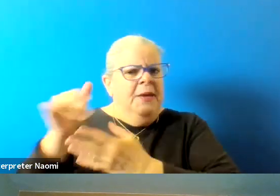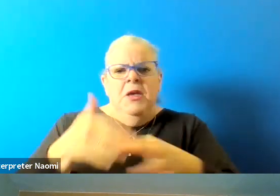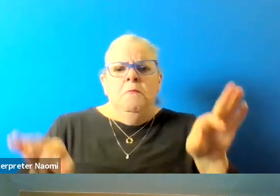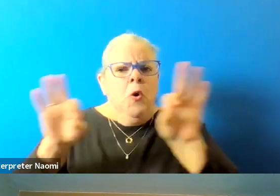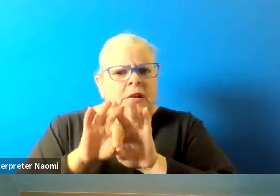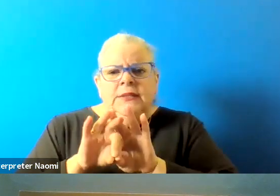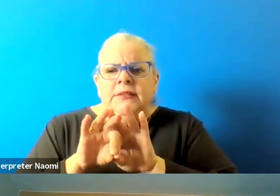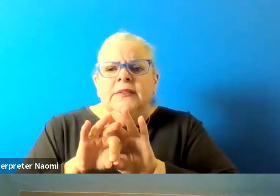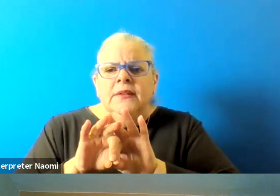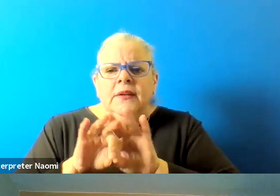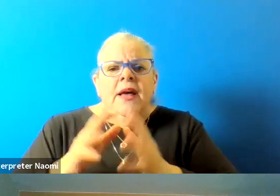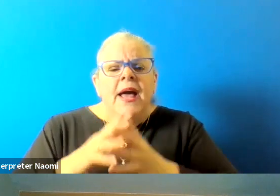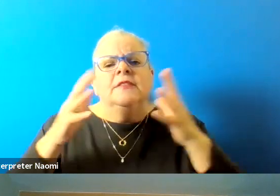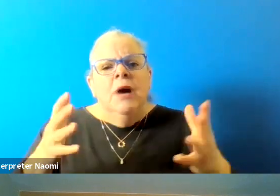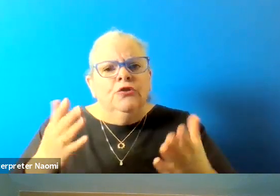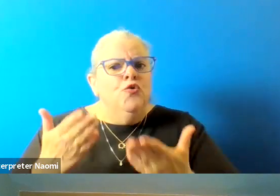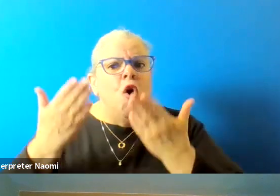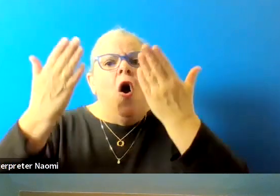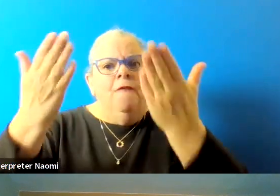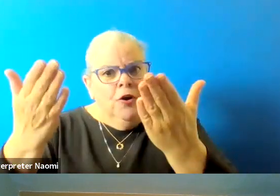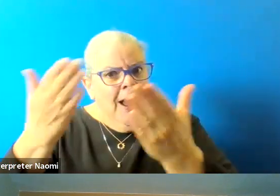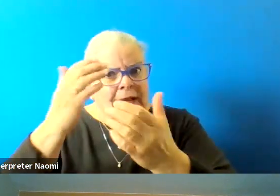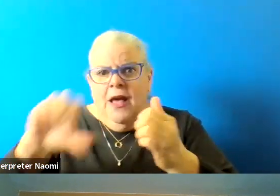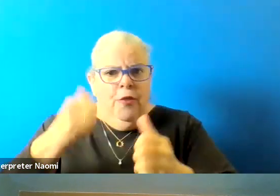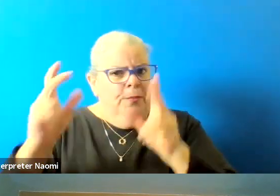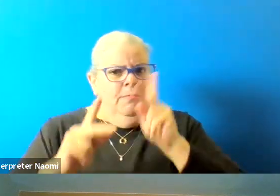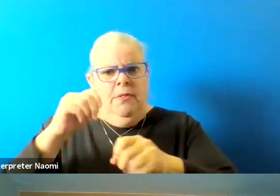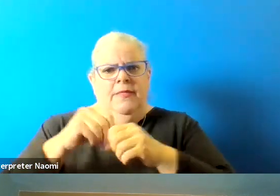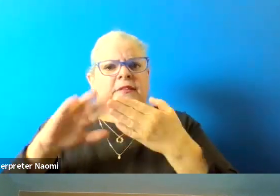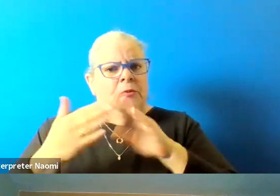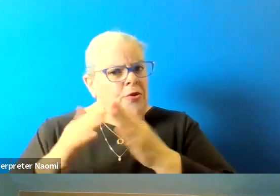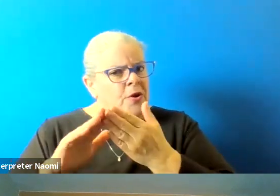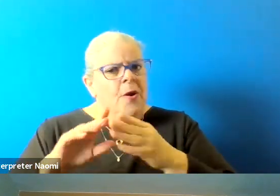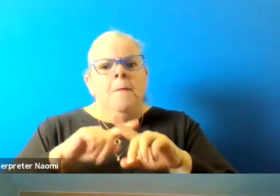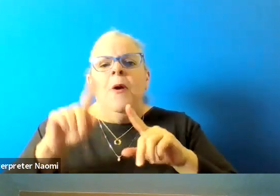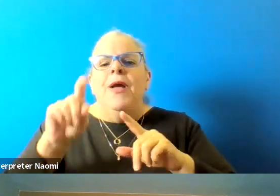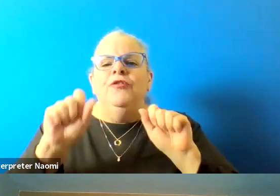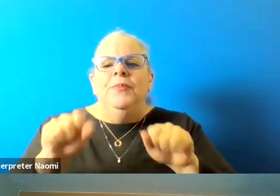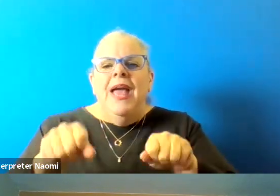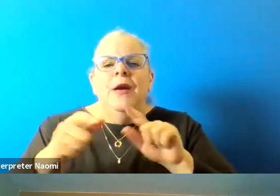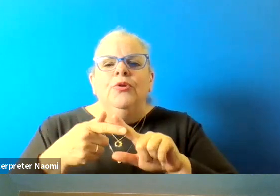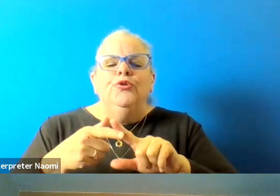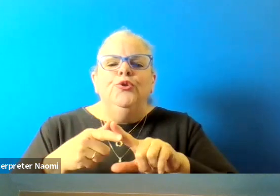and they have as much to offer as anyone. But we have to be able to tap into it